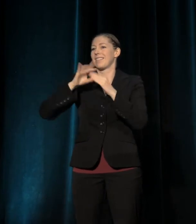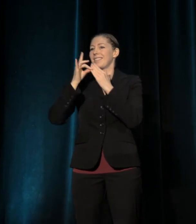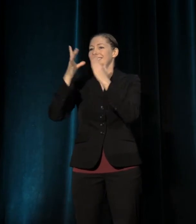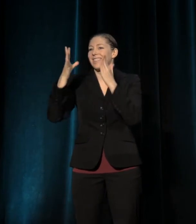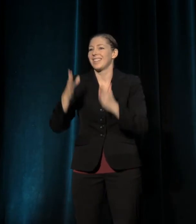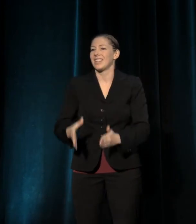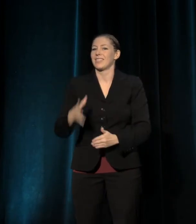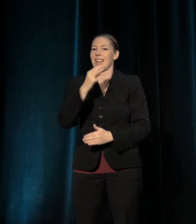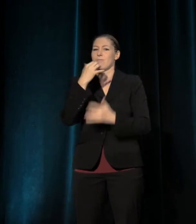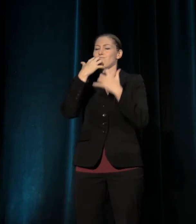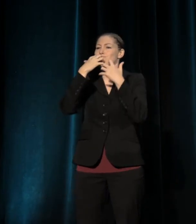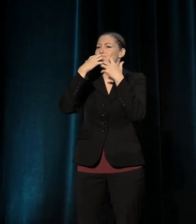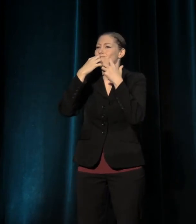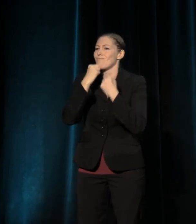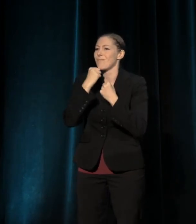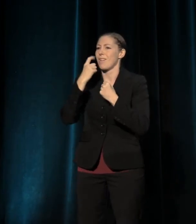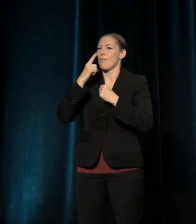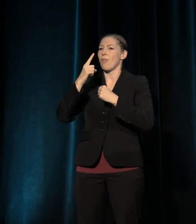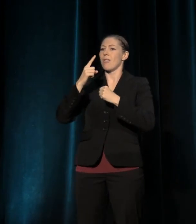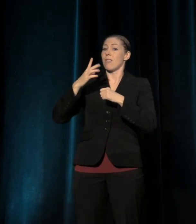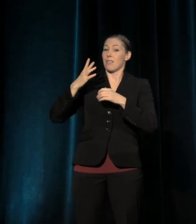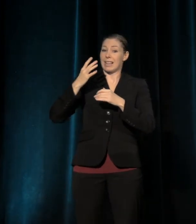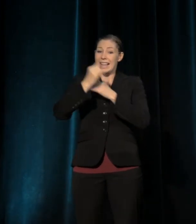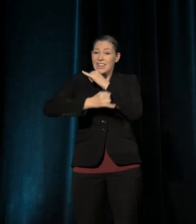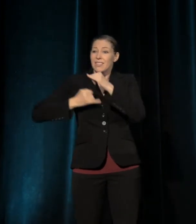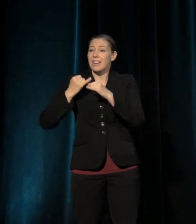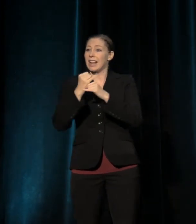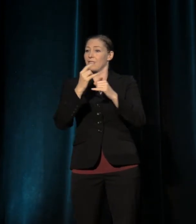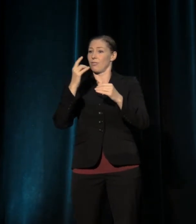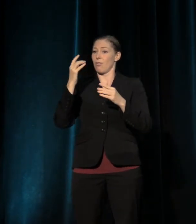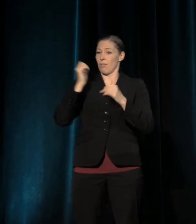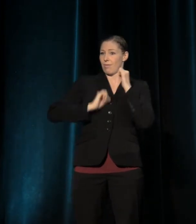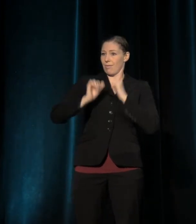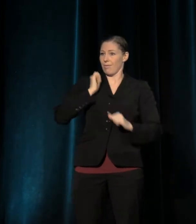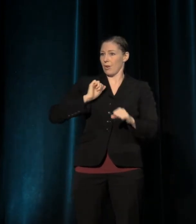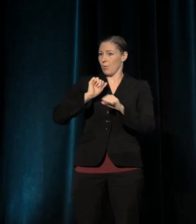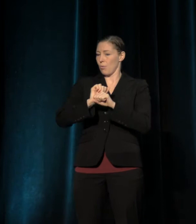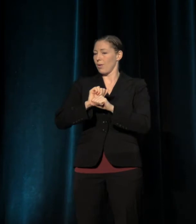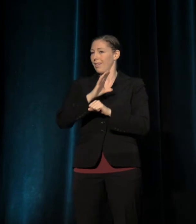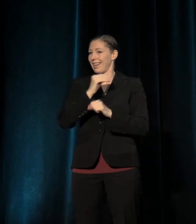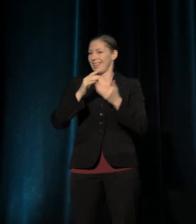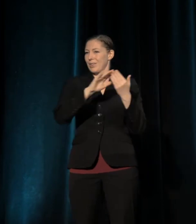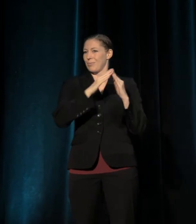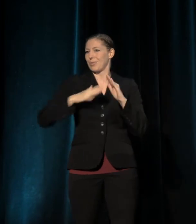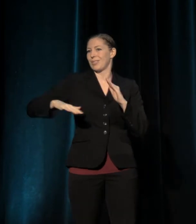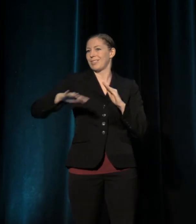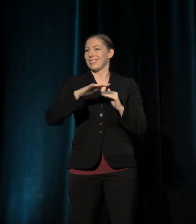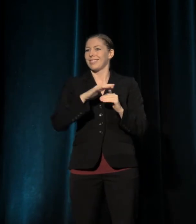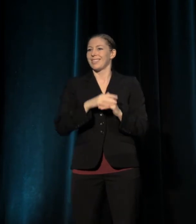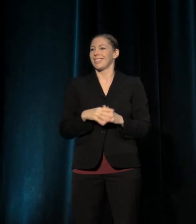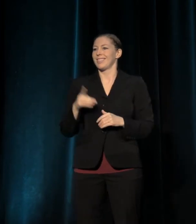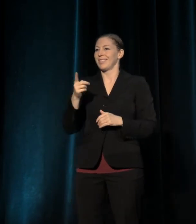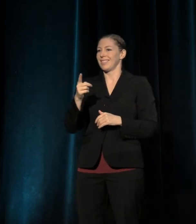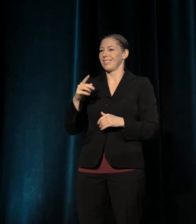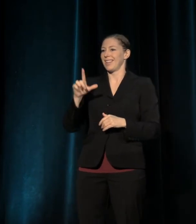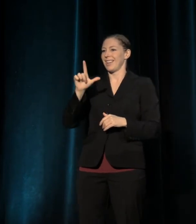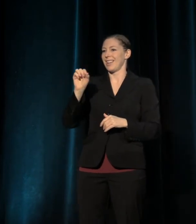in innovative theater work and in building communities. She was the president of LORT for several terms, to which she brought new structures